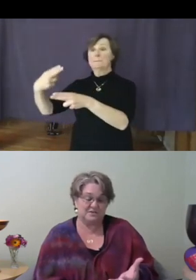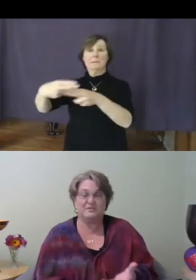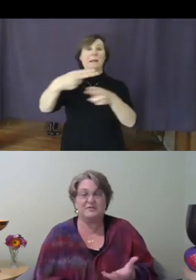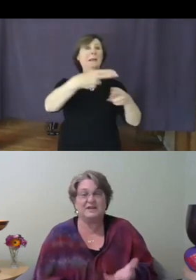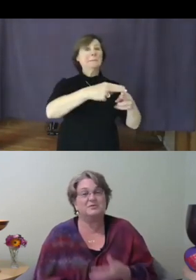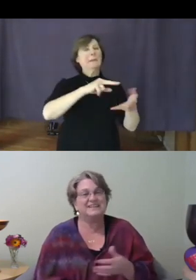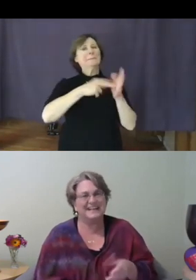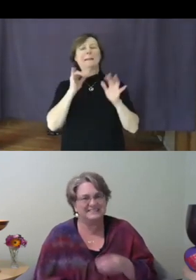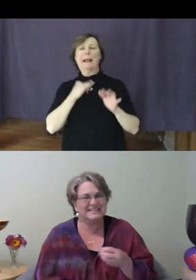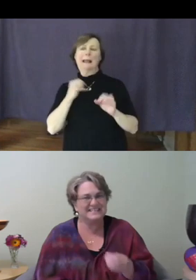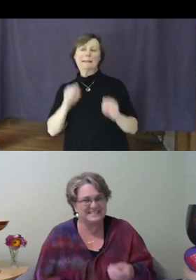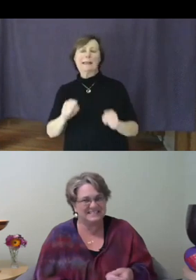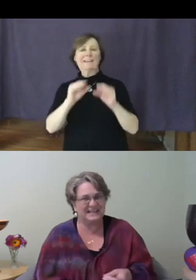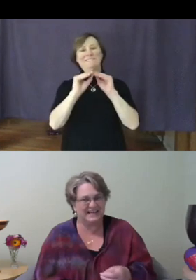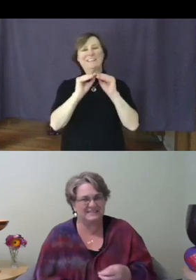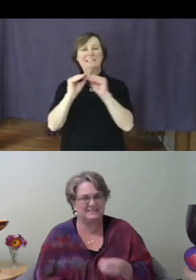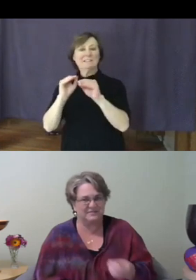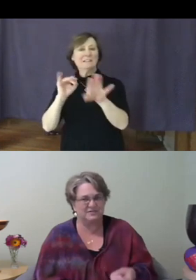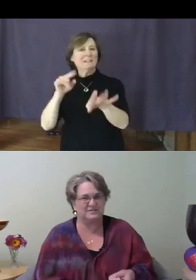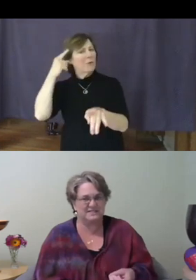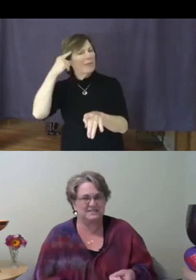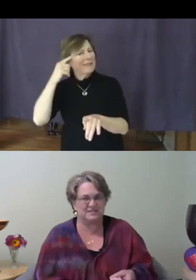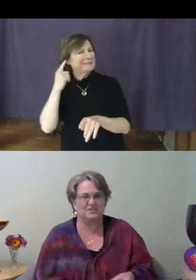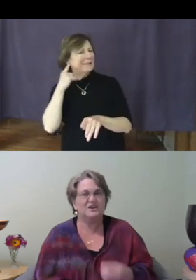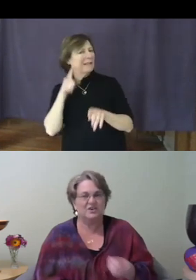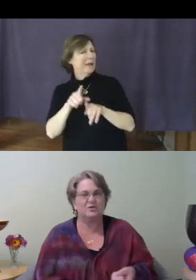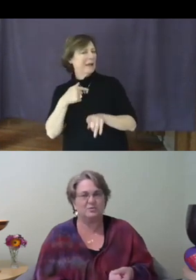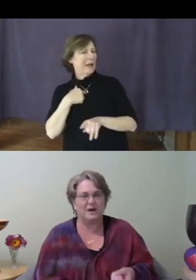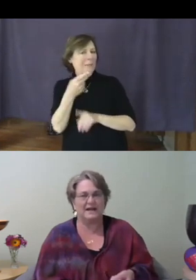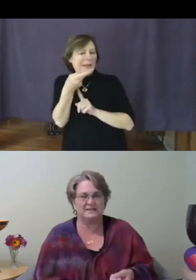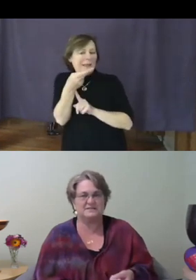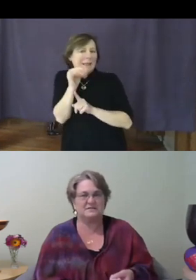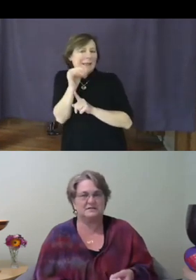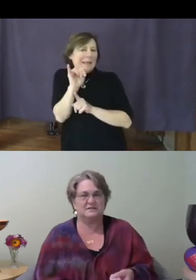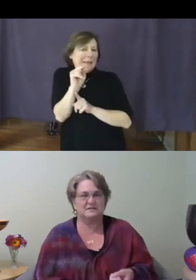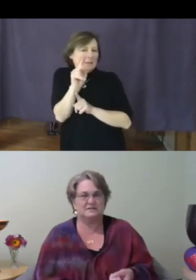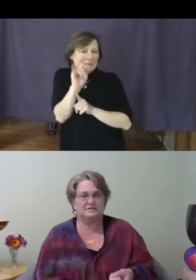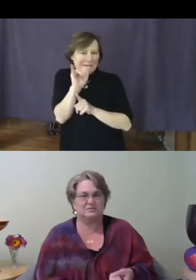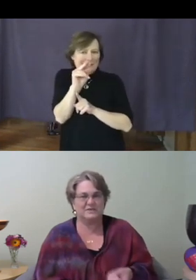you think I'm only kind of hinting at difficulties here, you're right. We don't